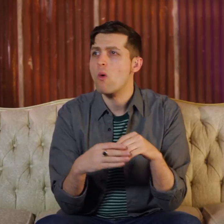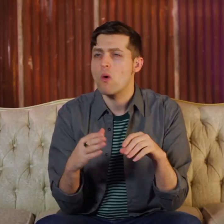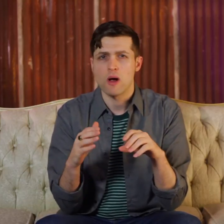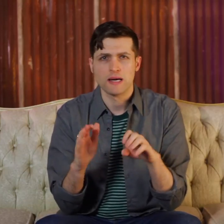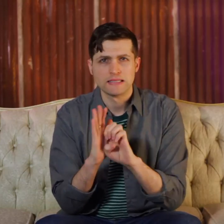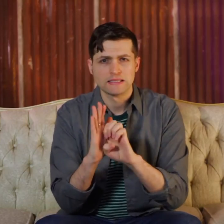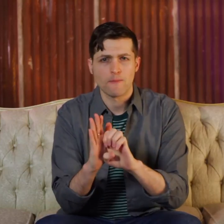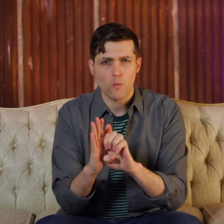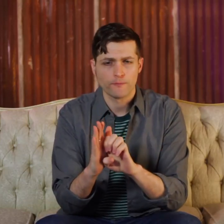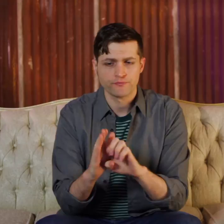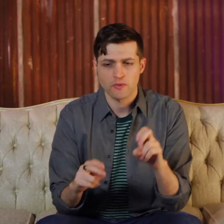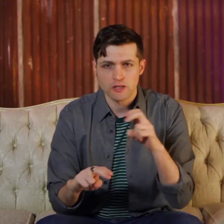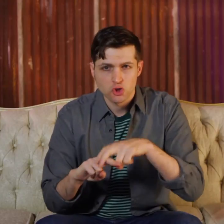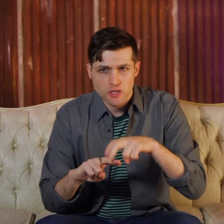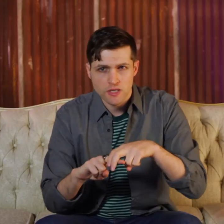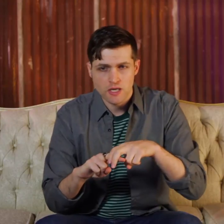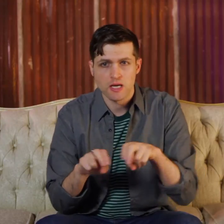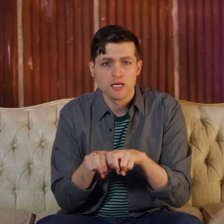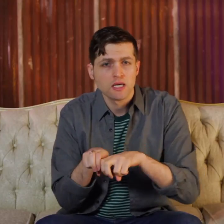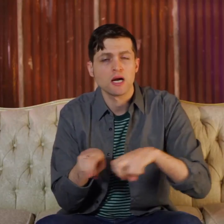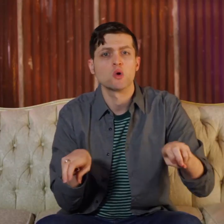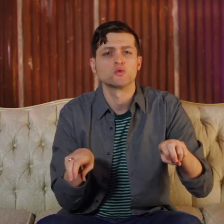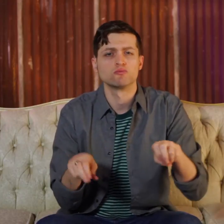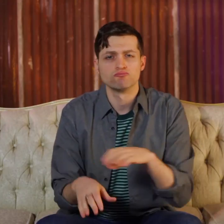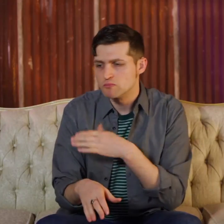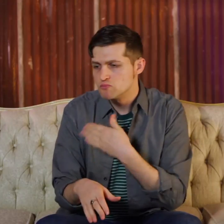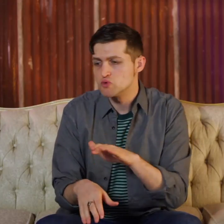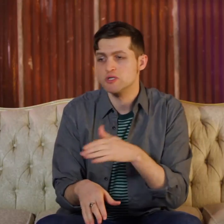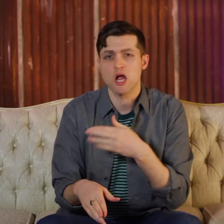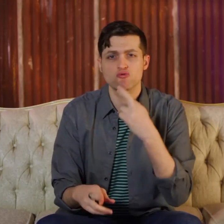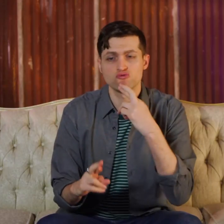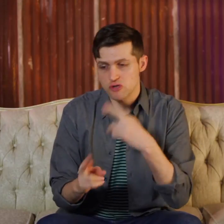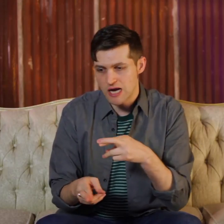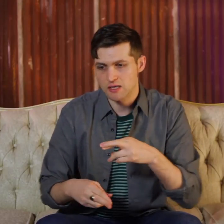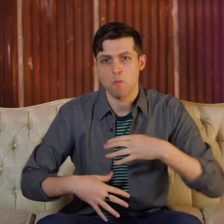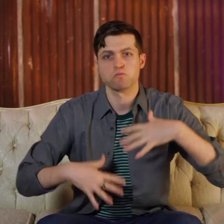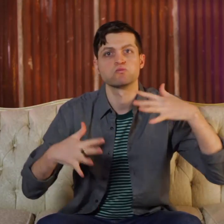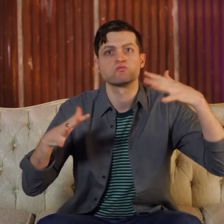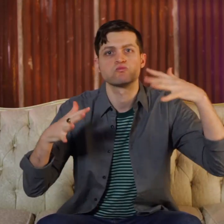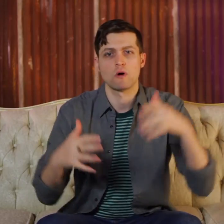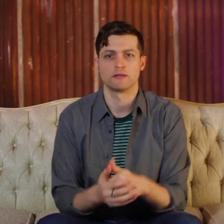For example furniture such as chairs and couches that react to the music and vibrate.